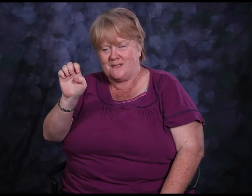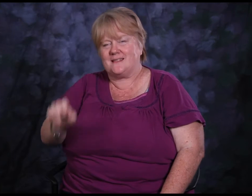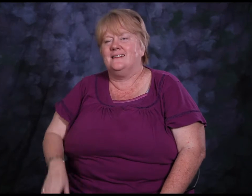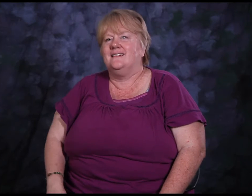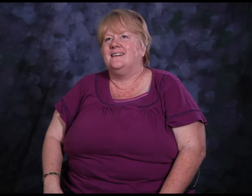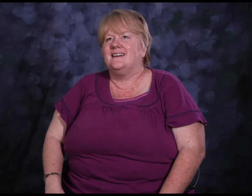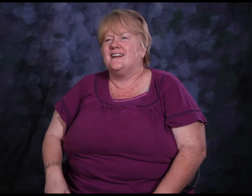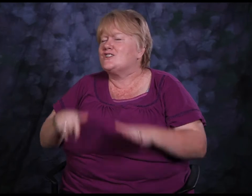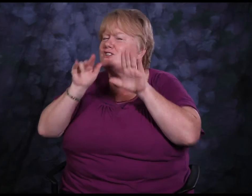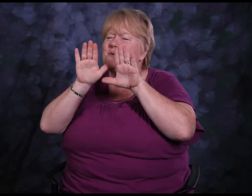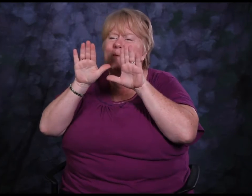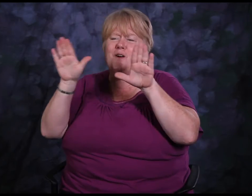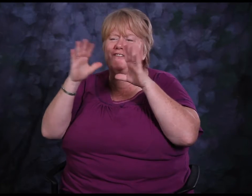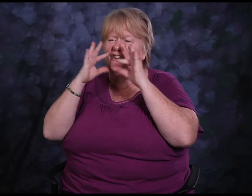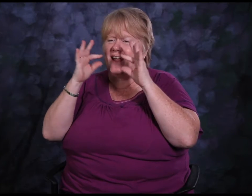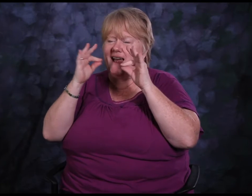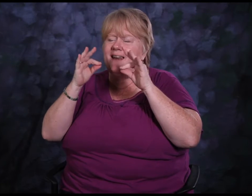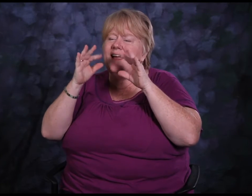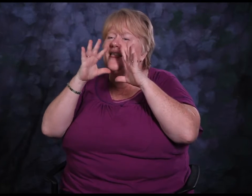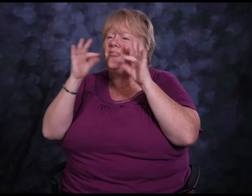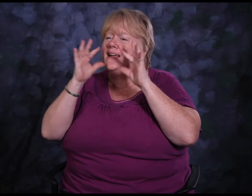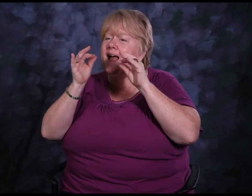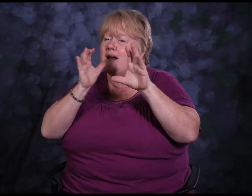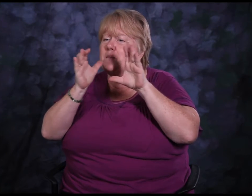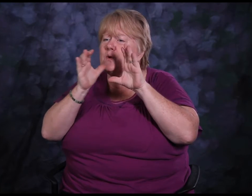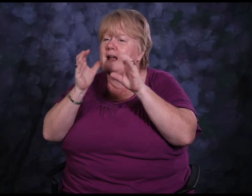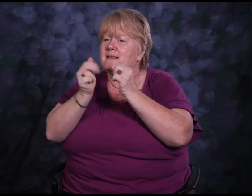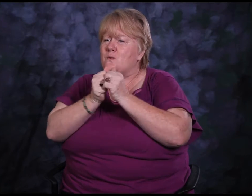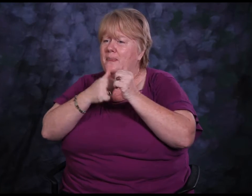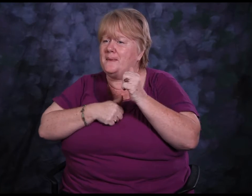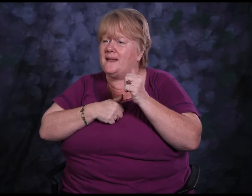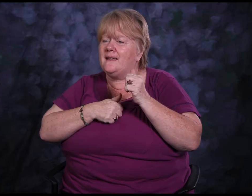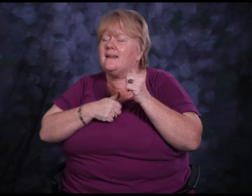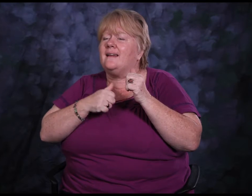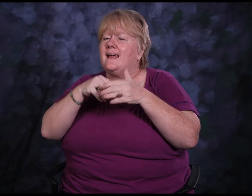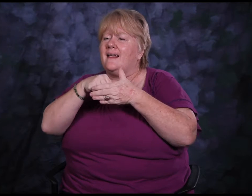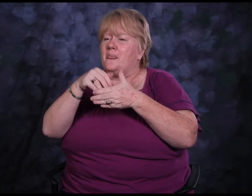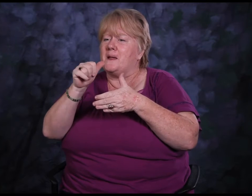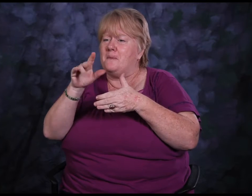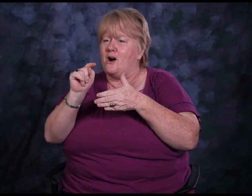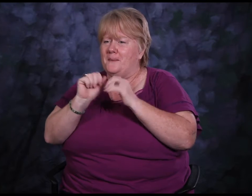And she actually communicates with me in my apartment without using any sound.